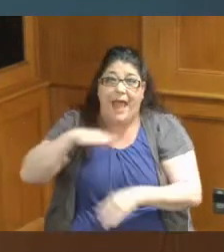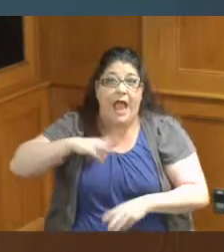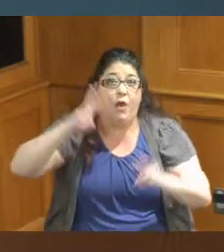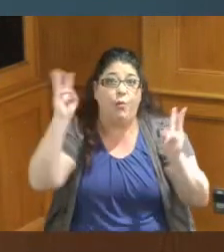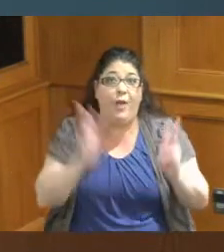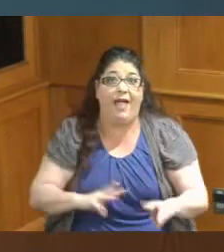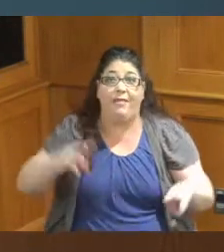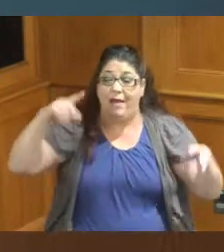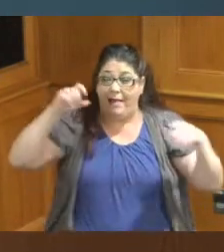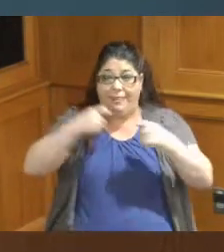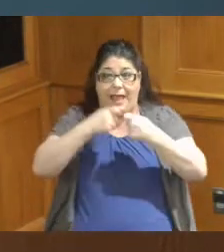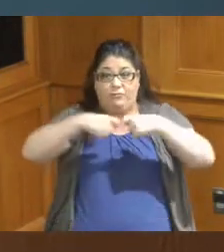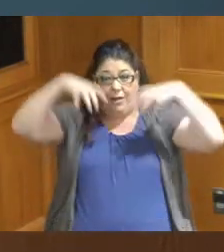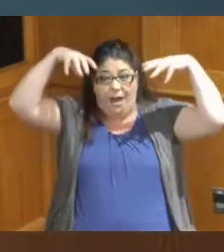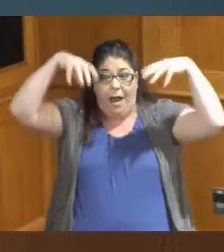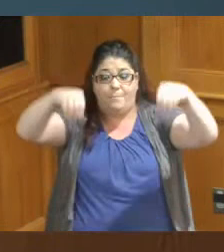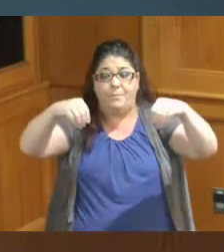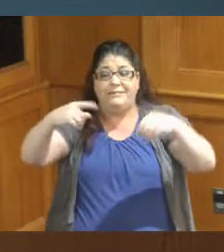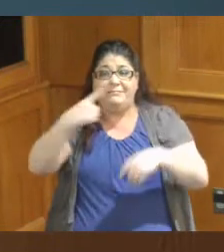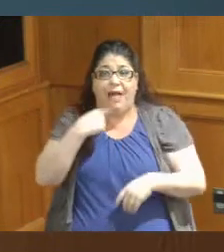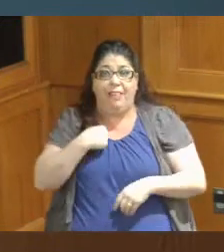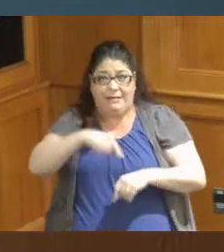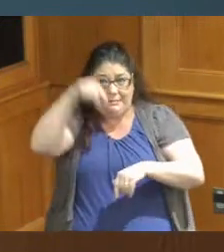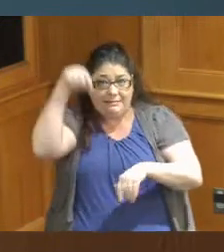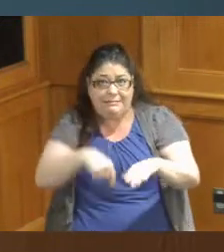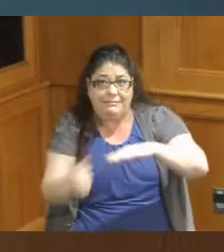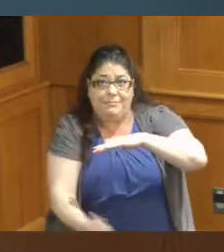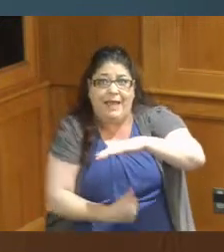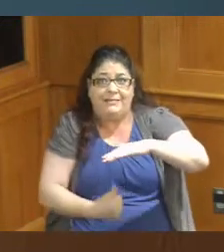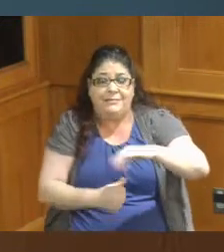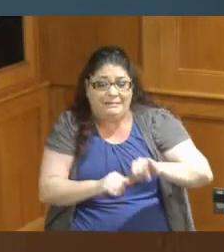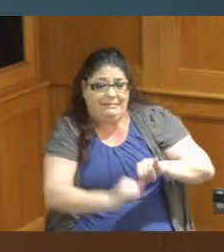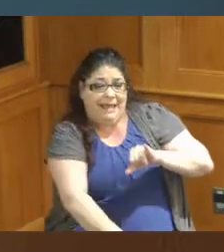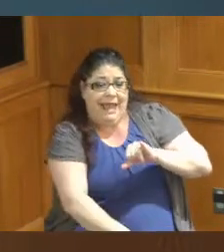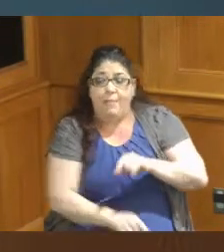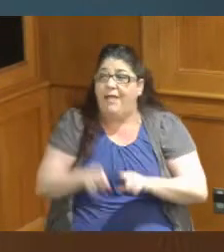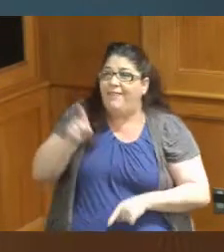they tell us to get to the basement and stay in but the line workers they go out and they